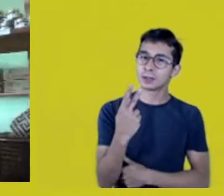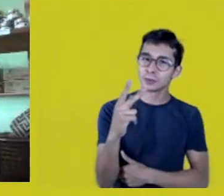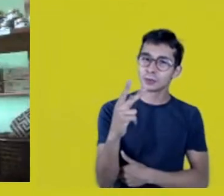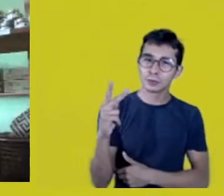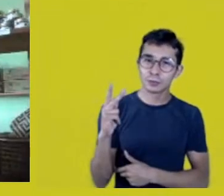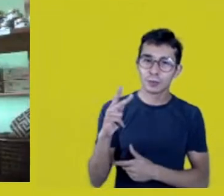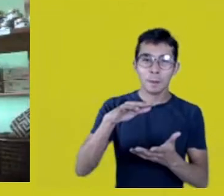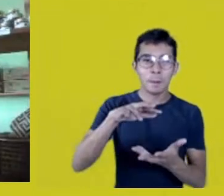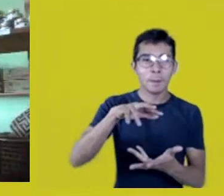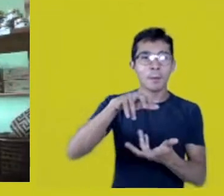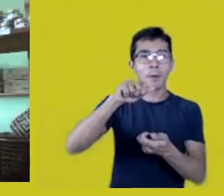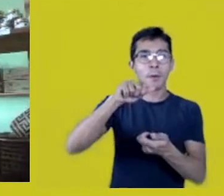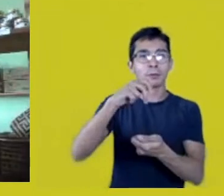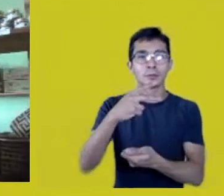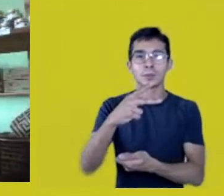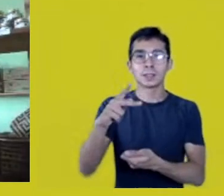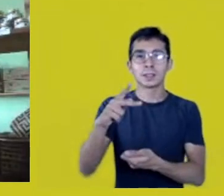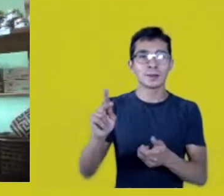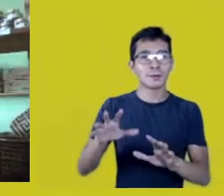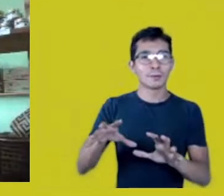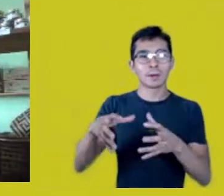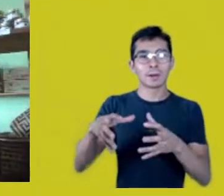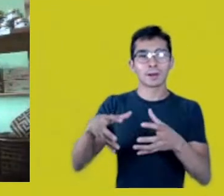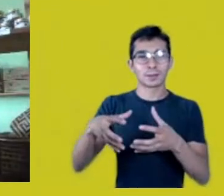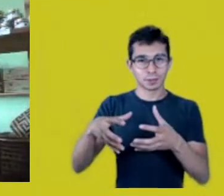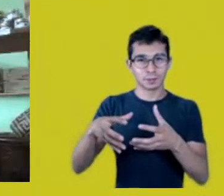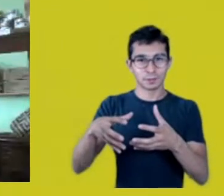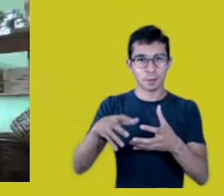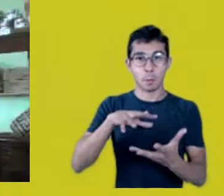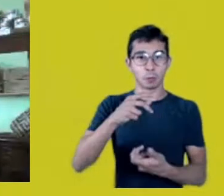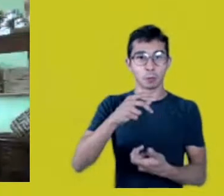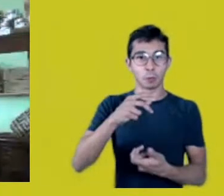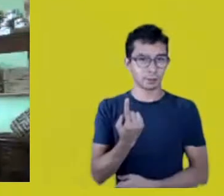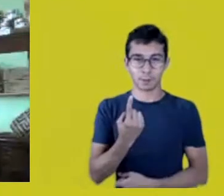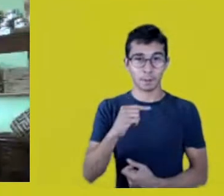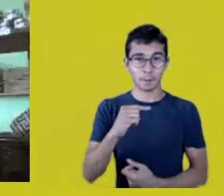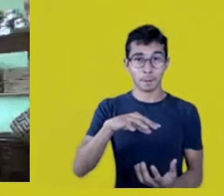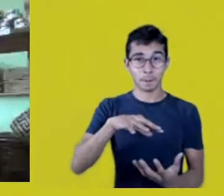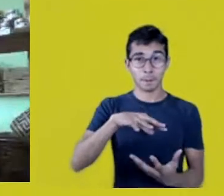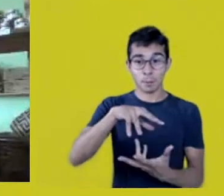That’s a grand gesture, for me,